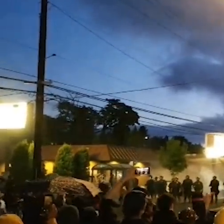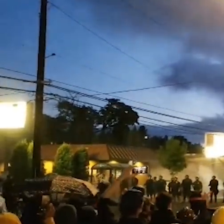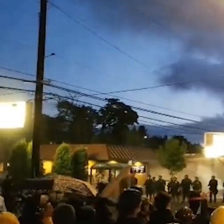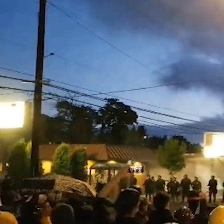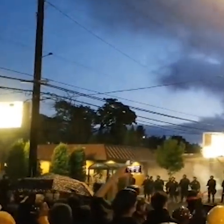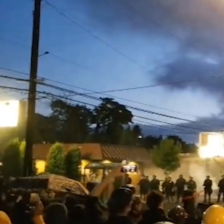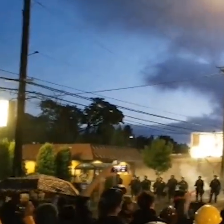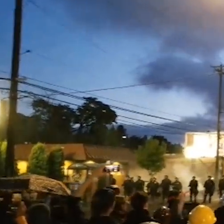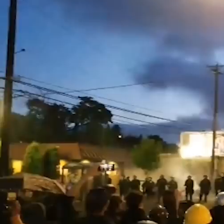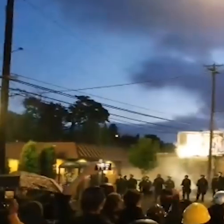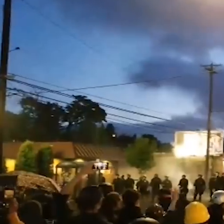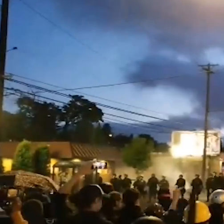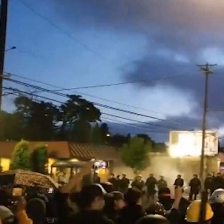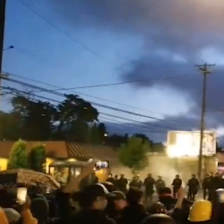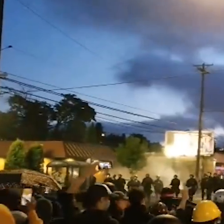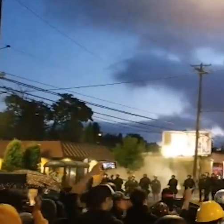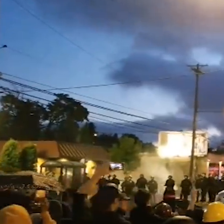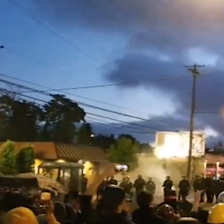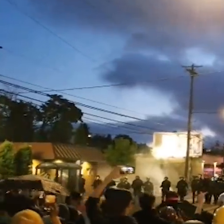in order to move groups of officers.